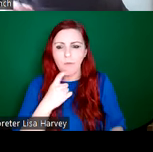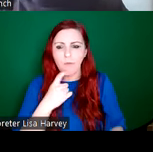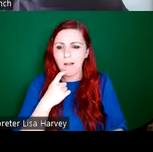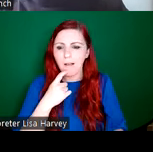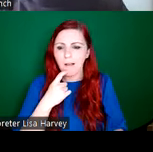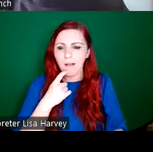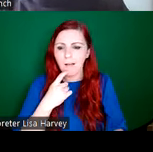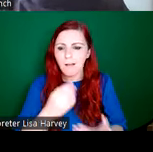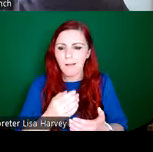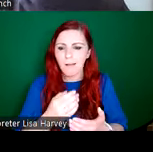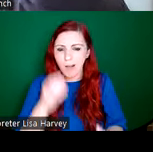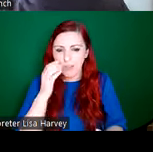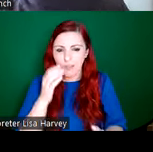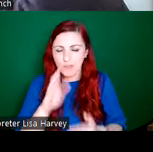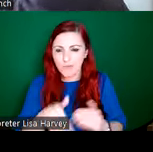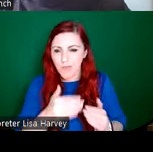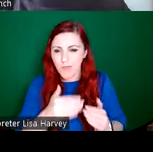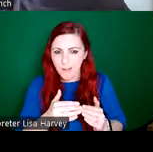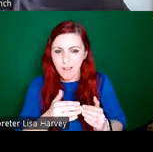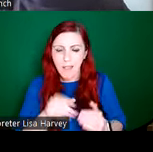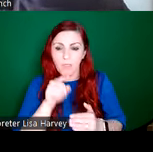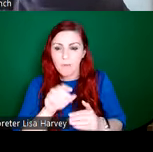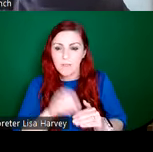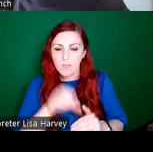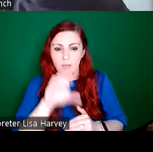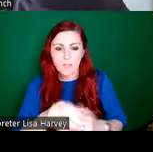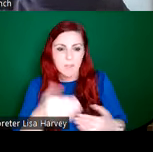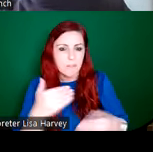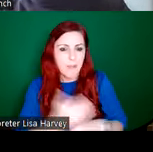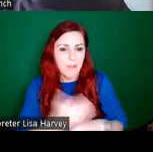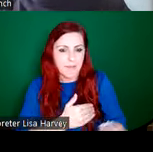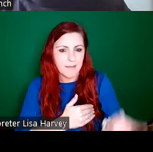commission was actually commissioned by John McQuaid when he was president of